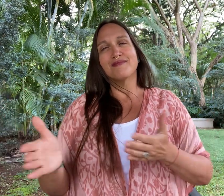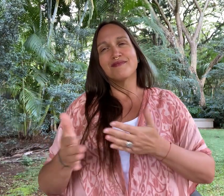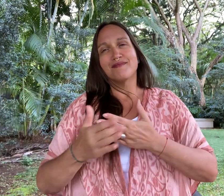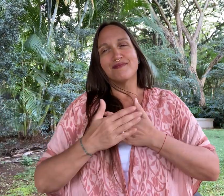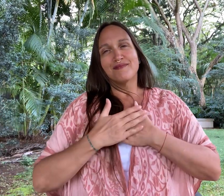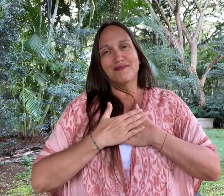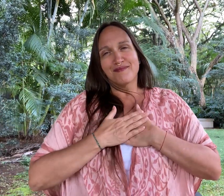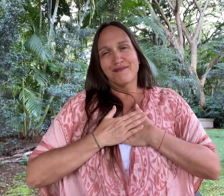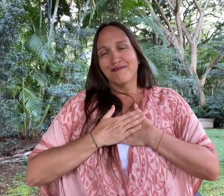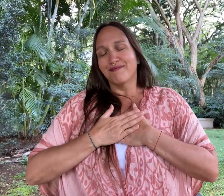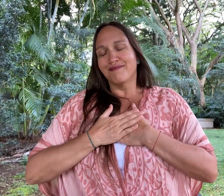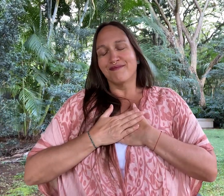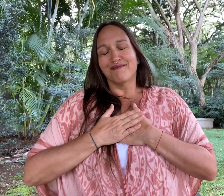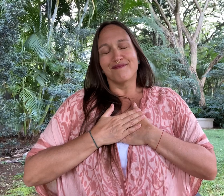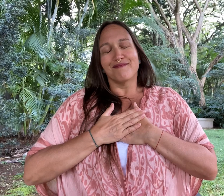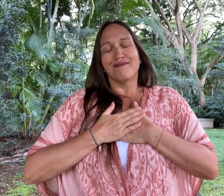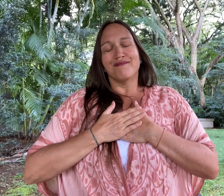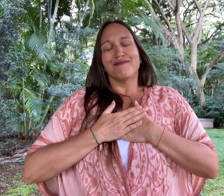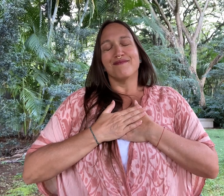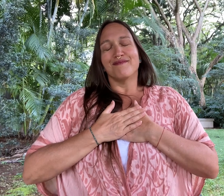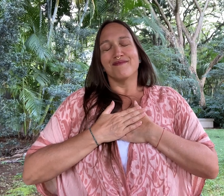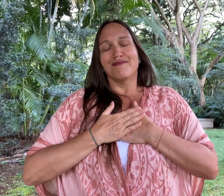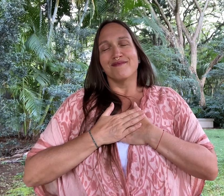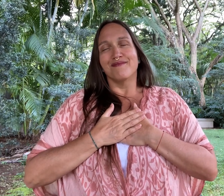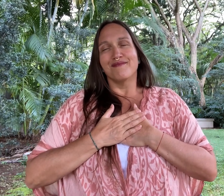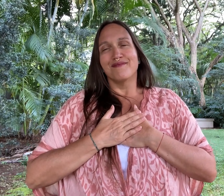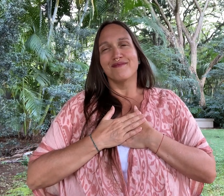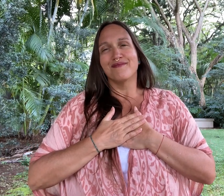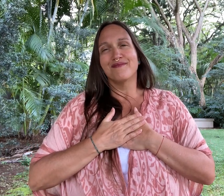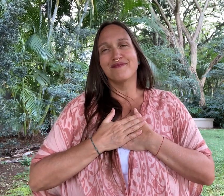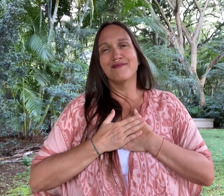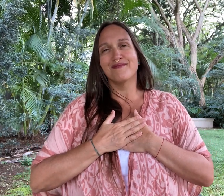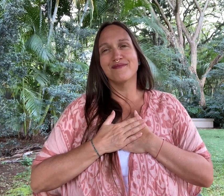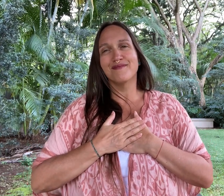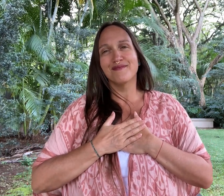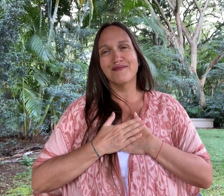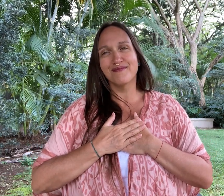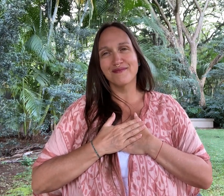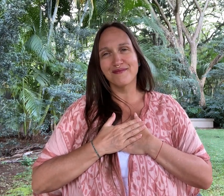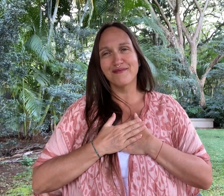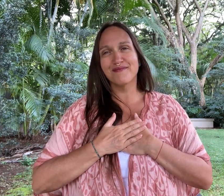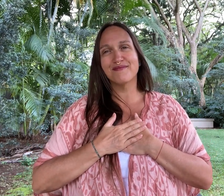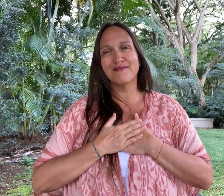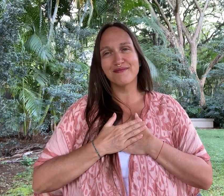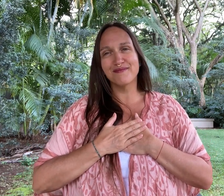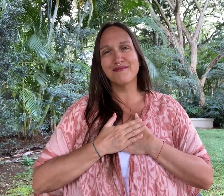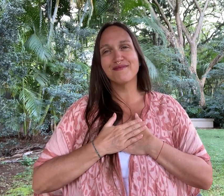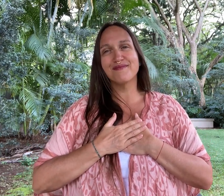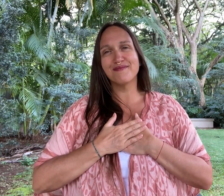Experience love.